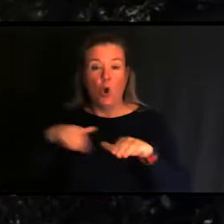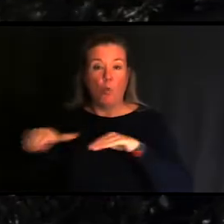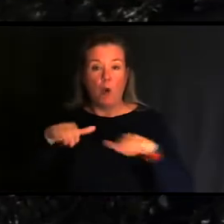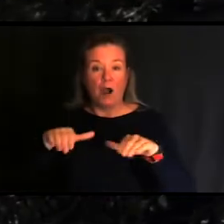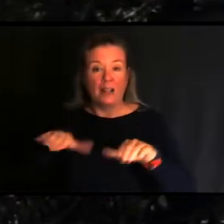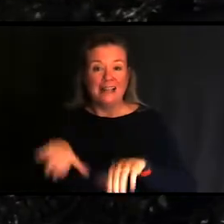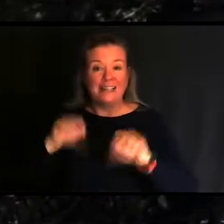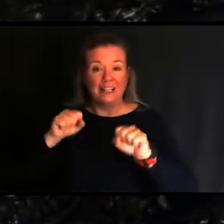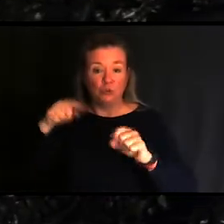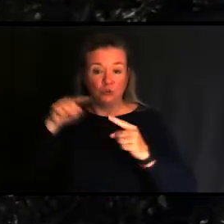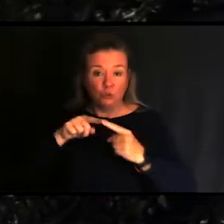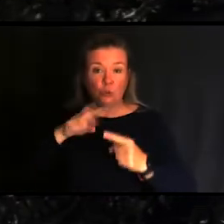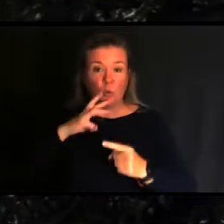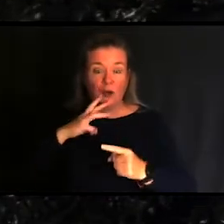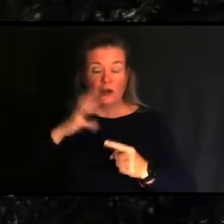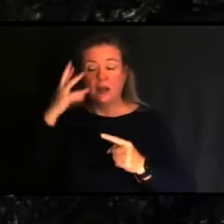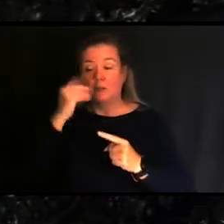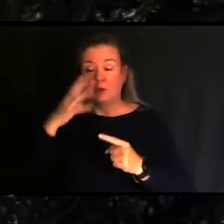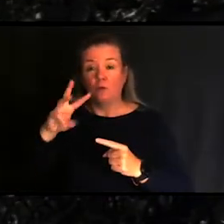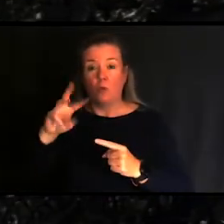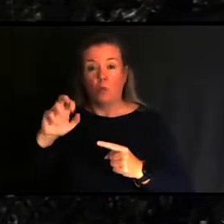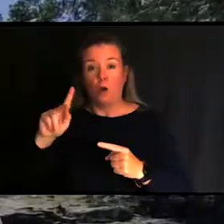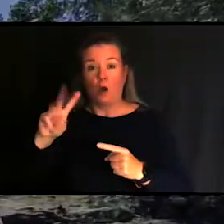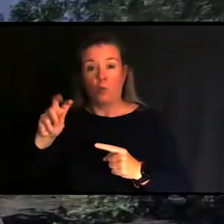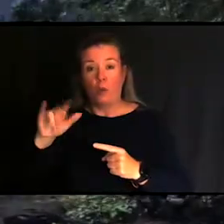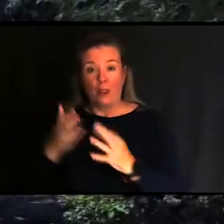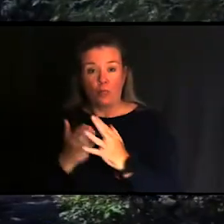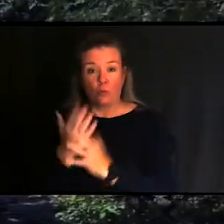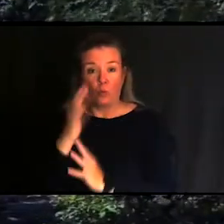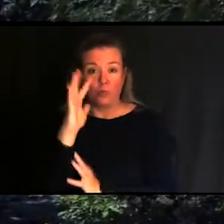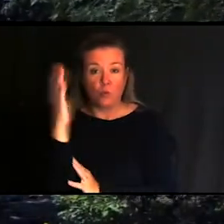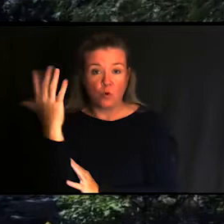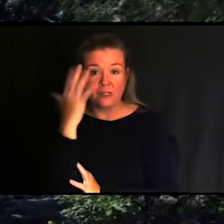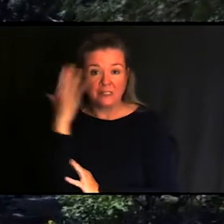way down to the water. It’s a beautiful walkway through the woods and when you get to the bottom is a stone